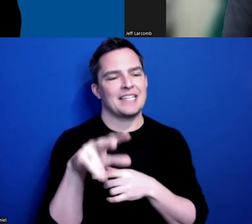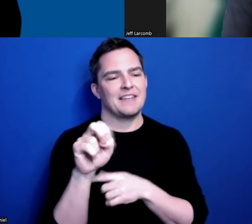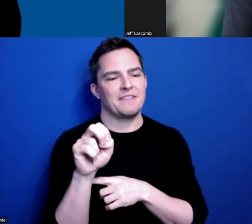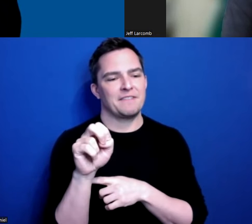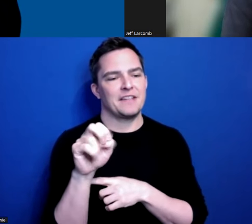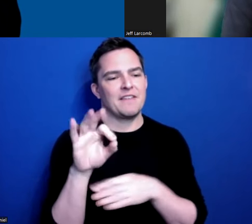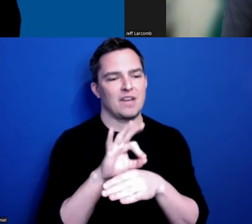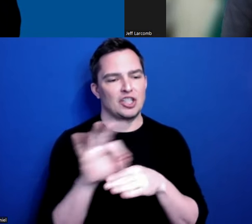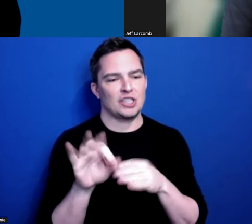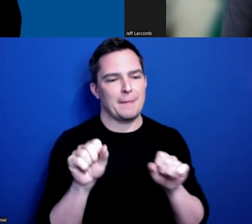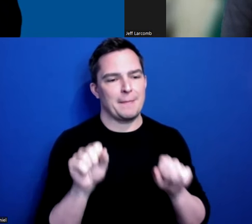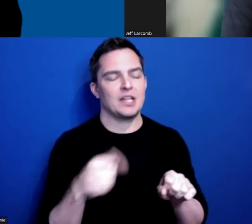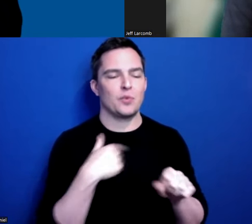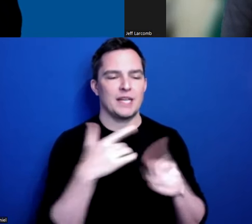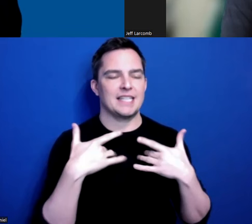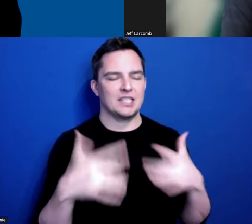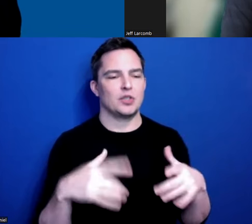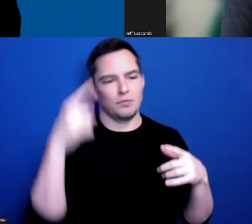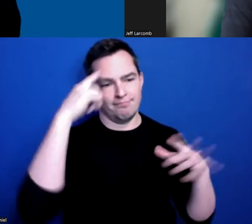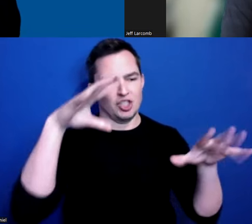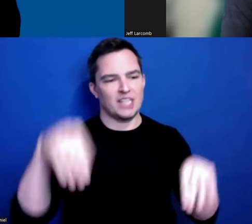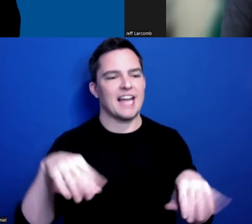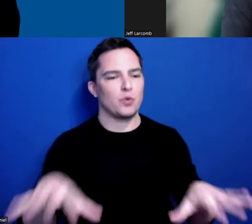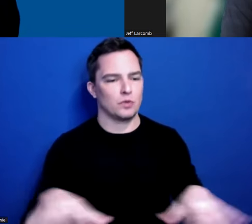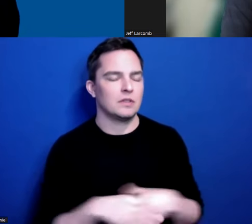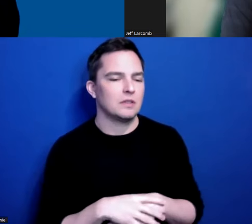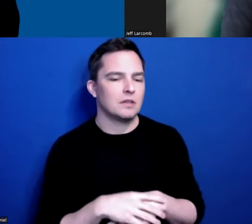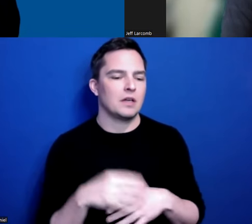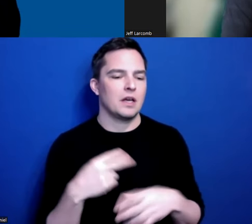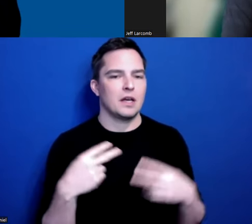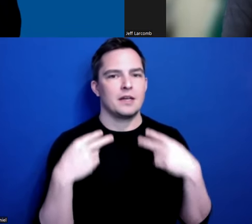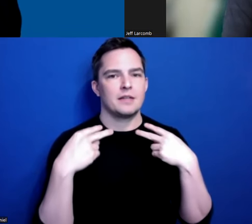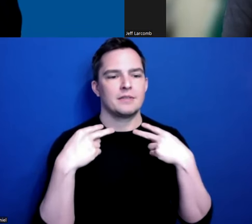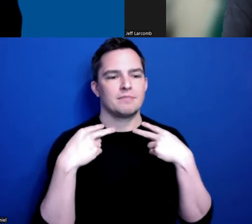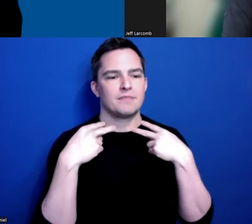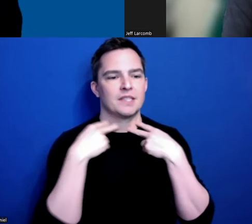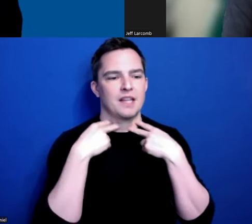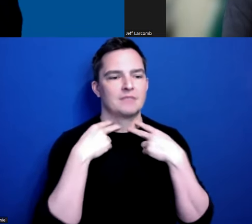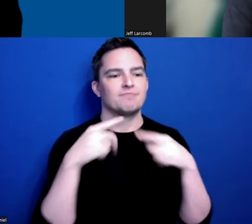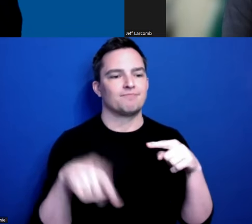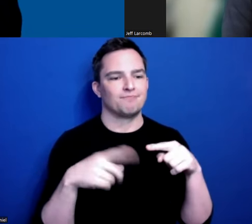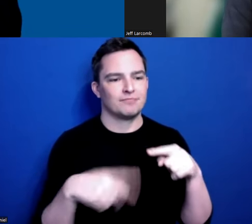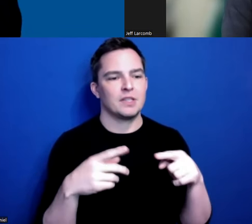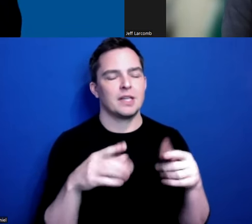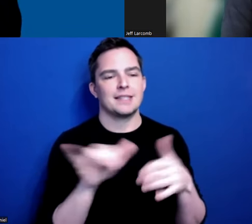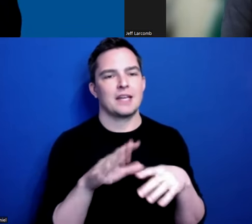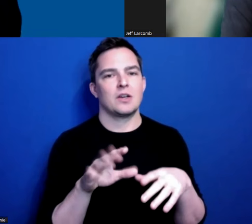down. And we’re stuck in the water. It really is like having one foot nailed to the floor;